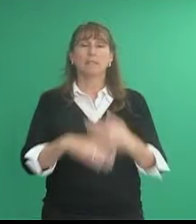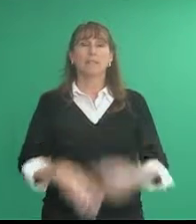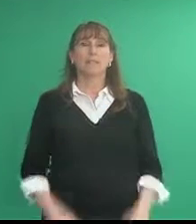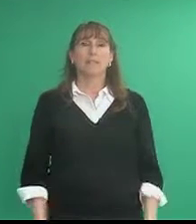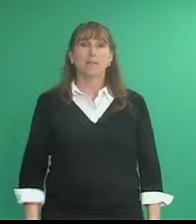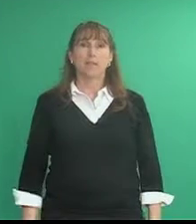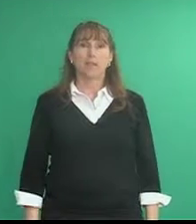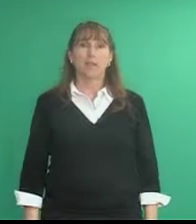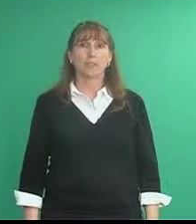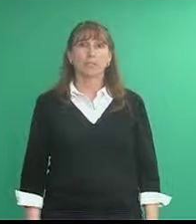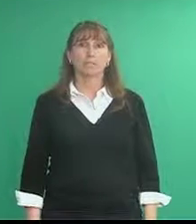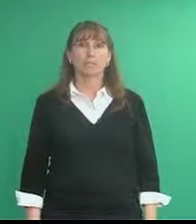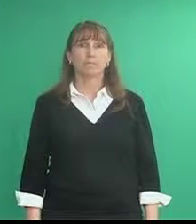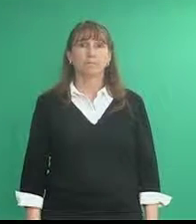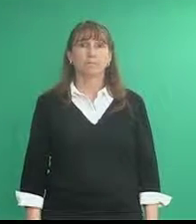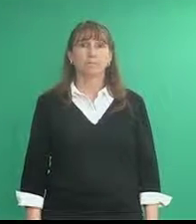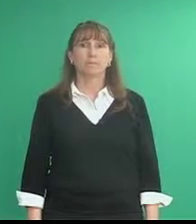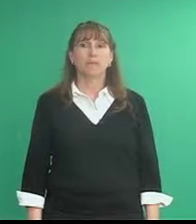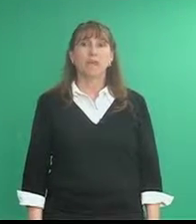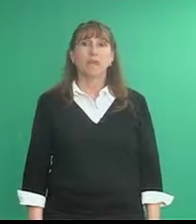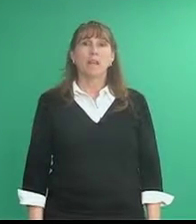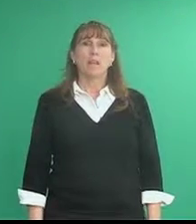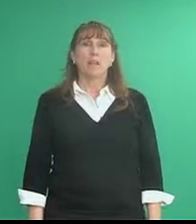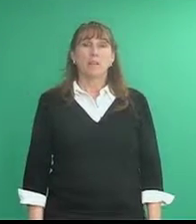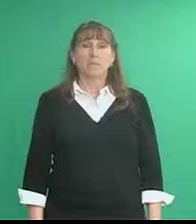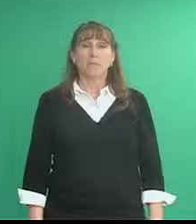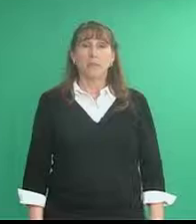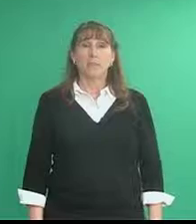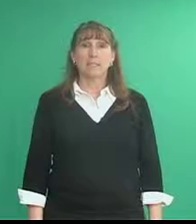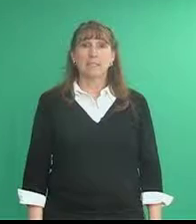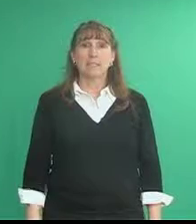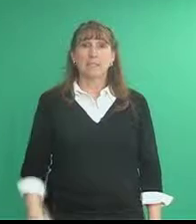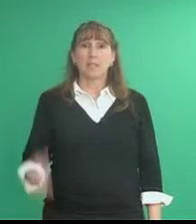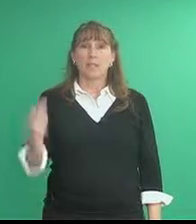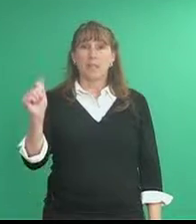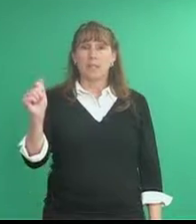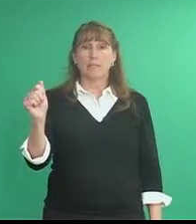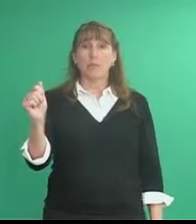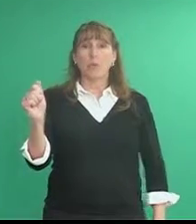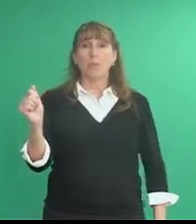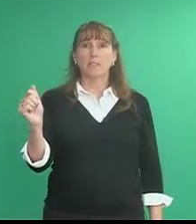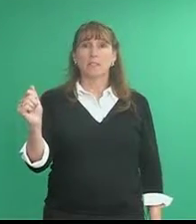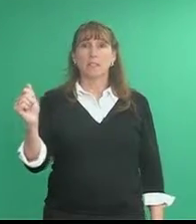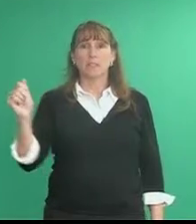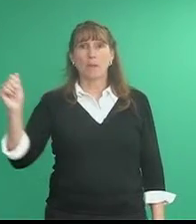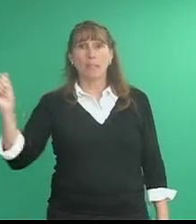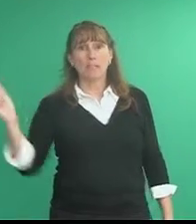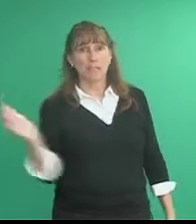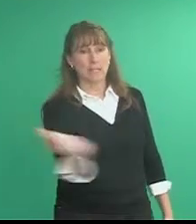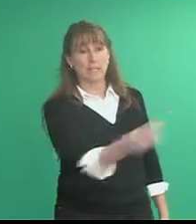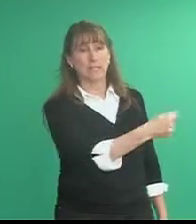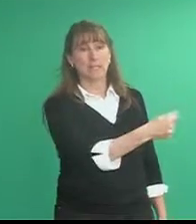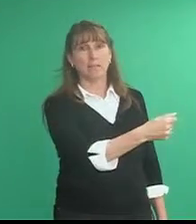soccer tennis as if you're holding the tennis racket and hitting